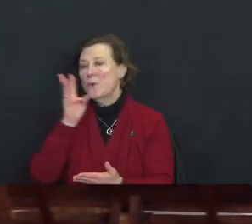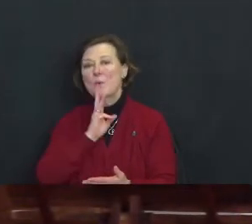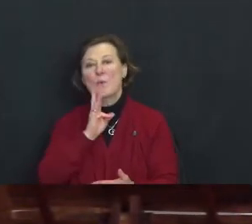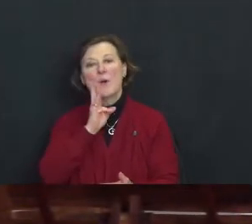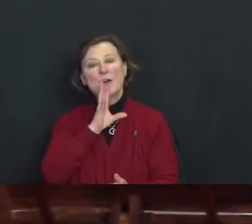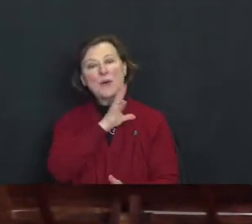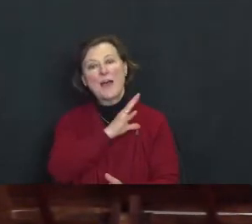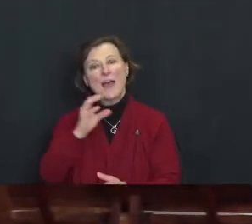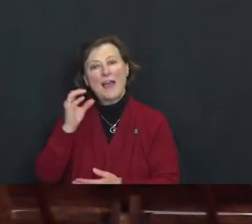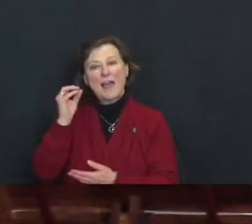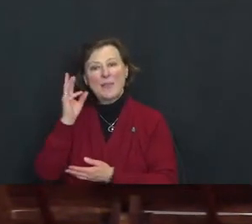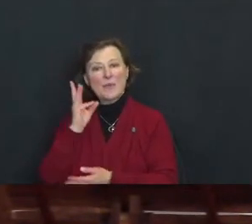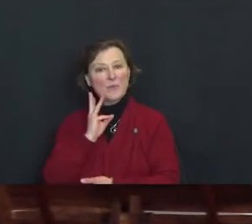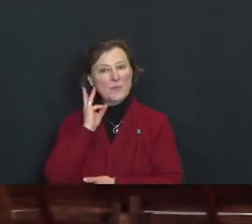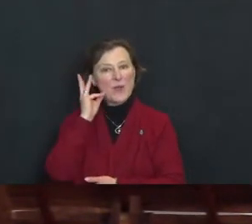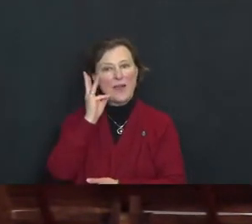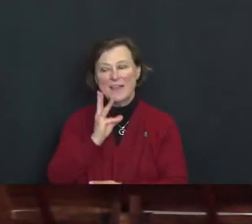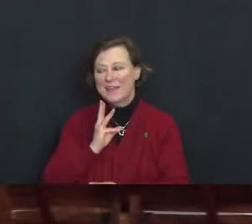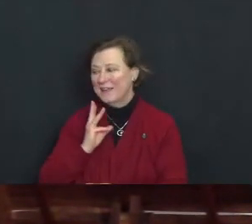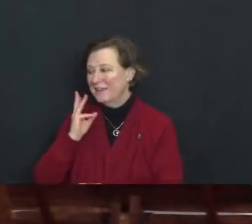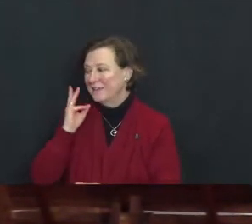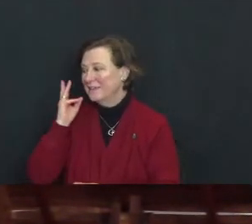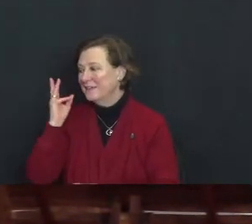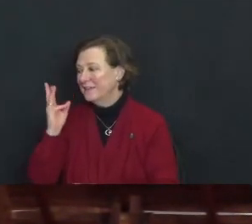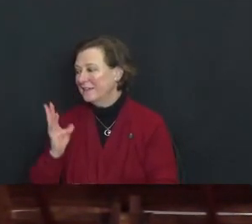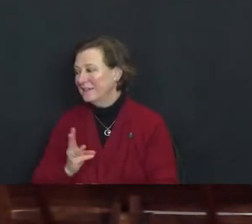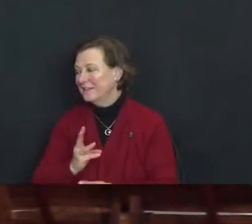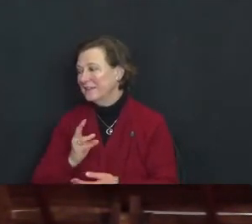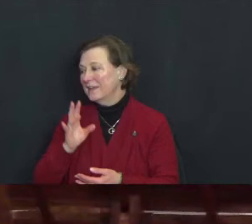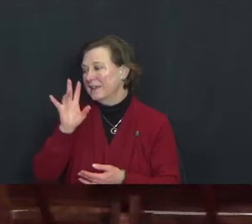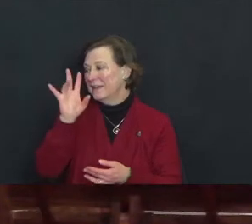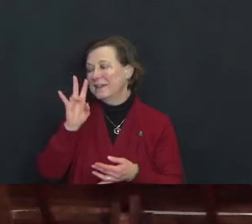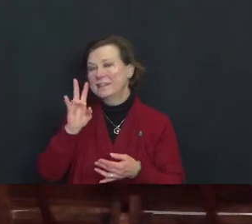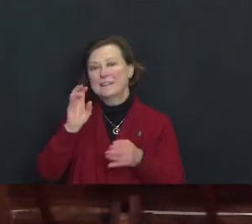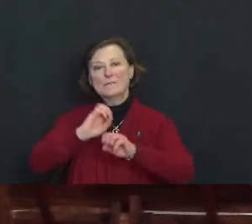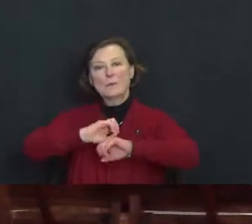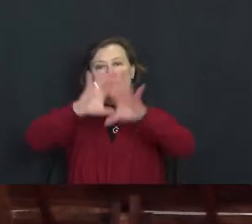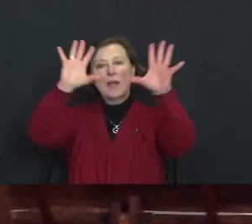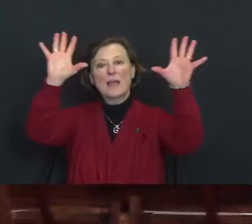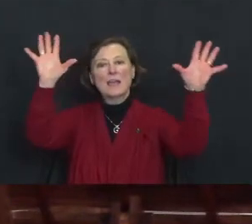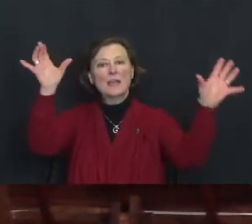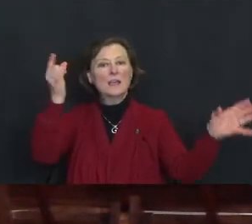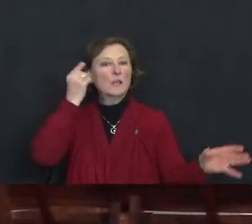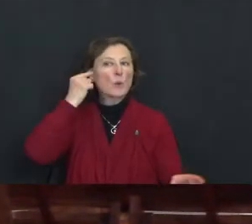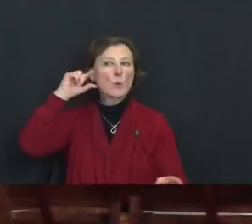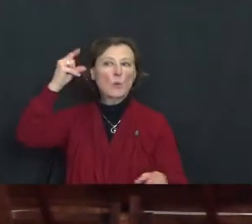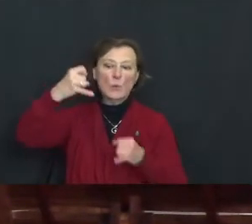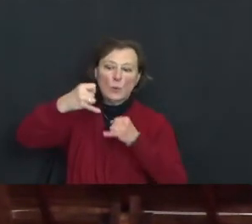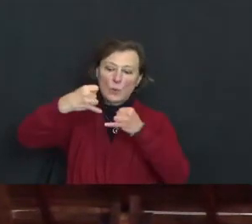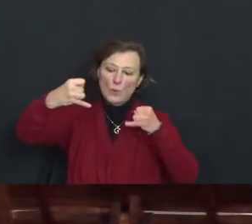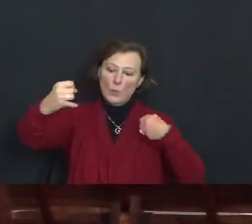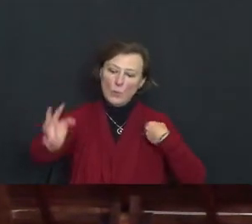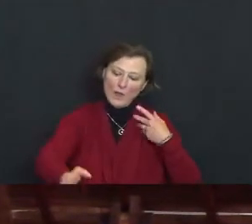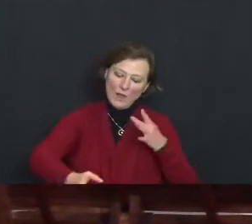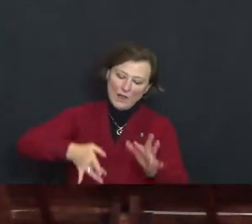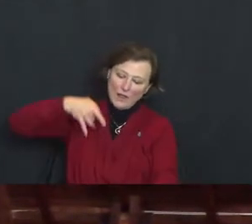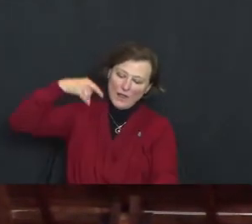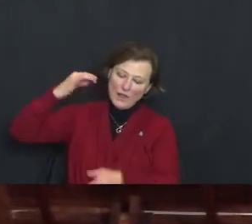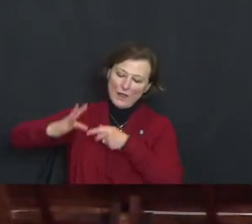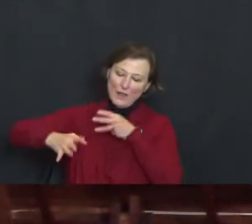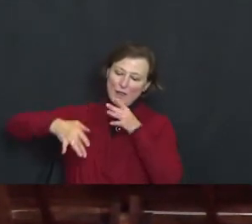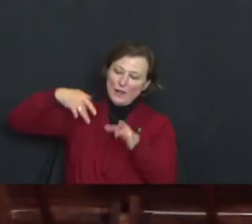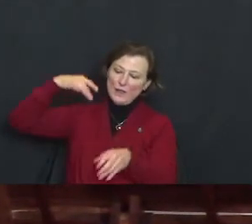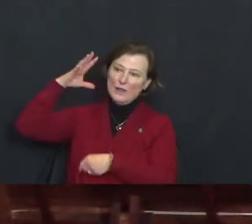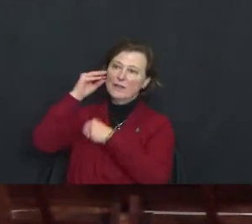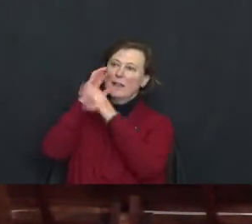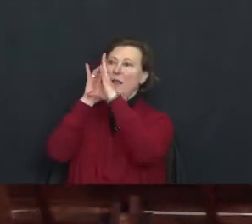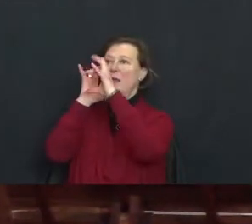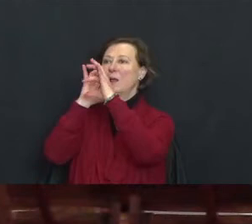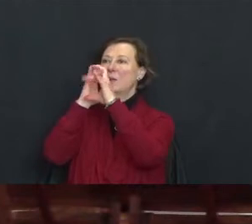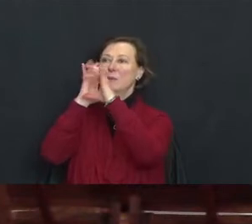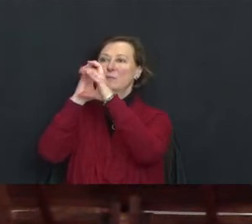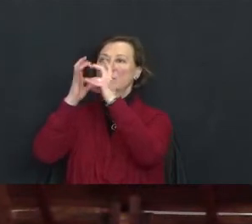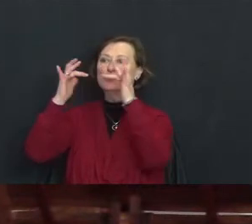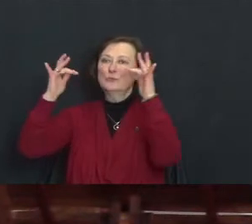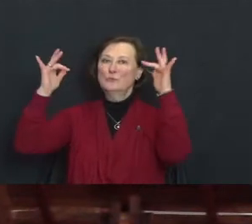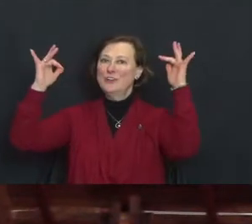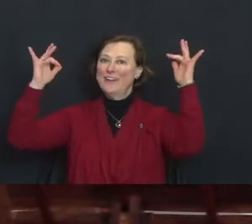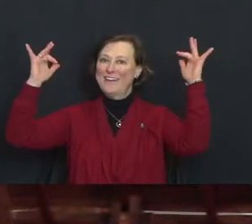The seven bright gold wires and the bugles that do shine.